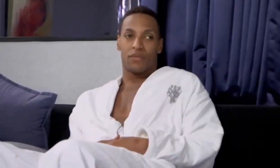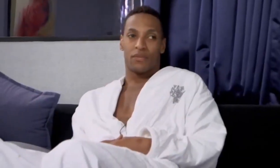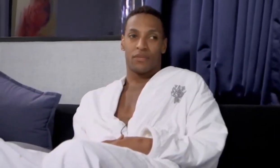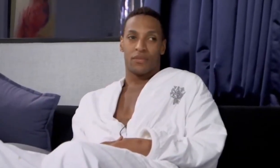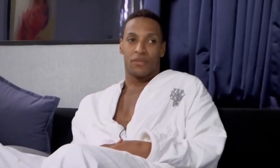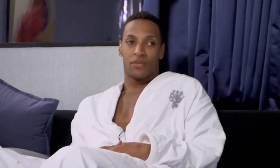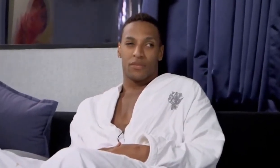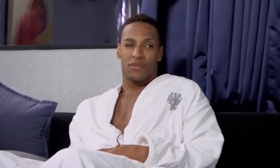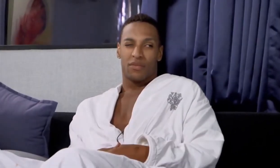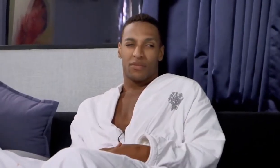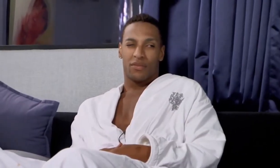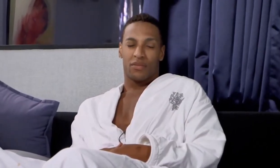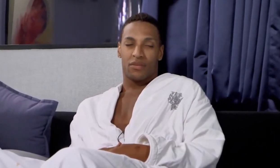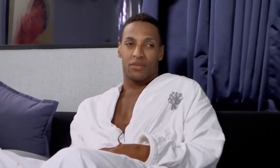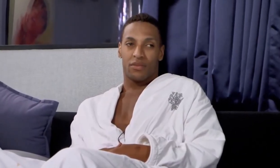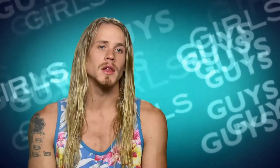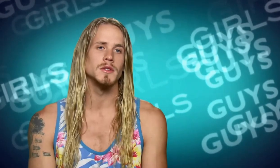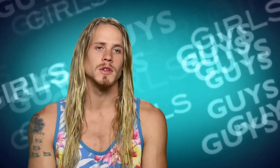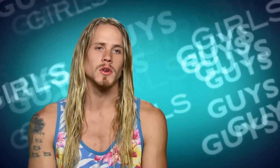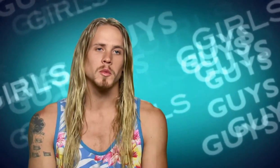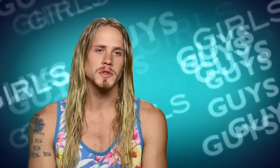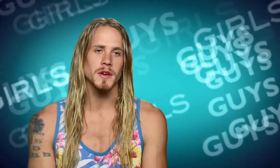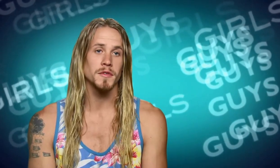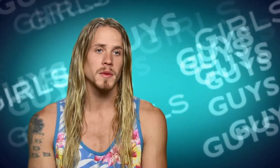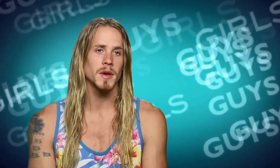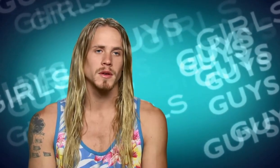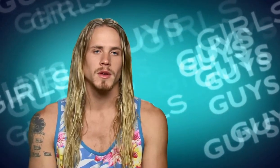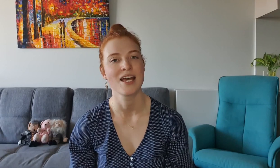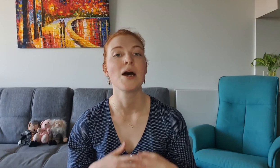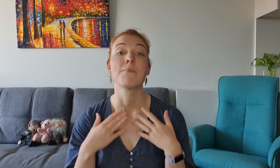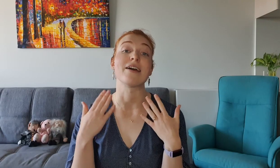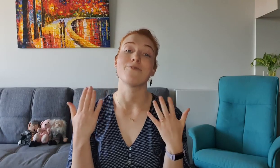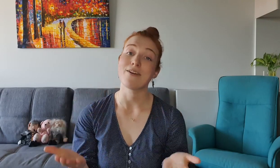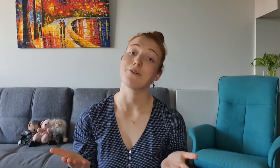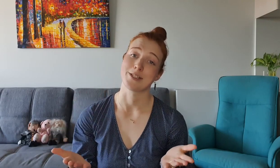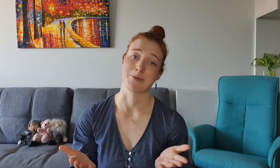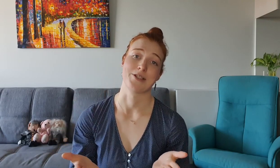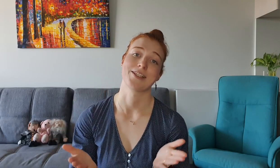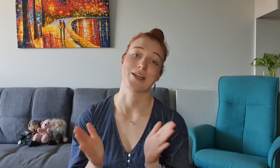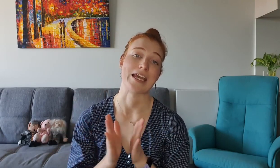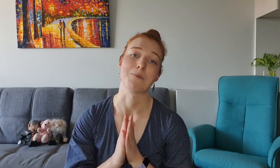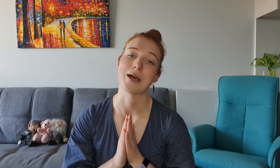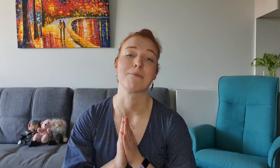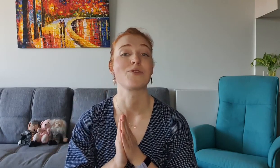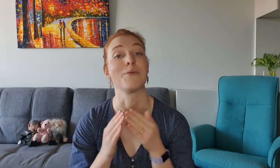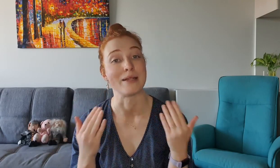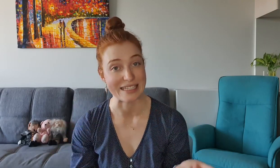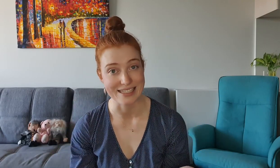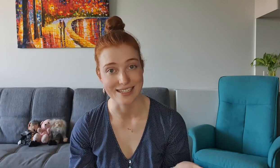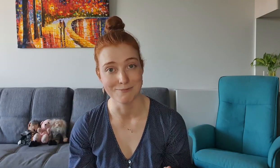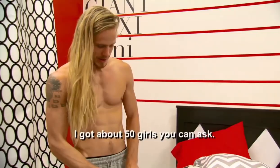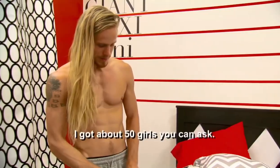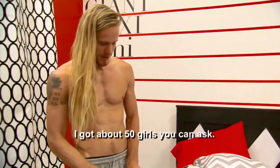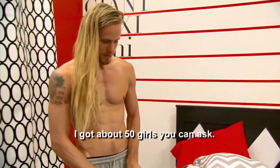Devin's just really complaining, and he gets jealous, you know, almost like a female My favorite response to him comes from Maleesa